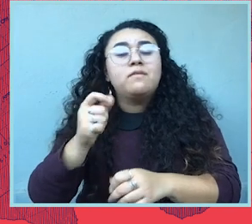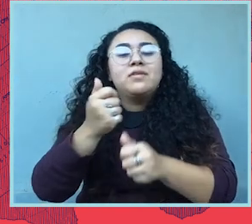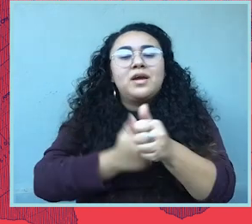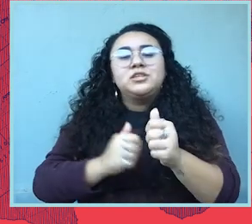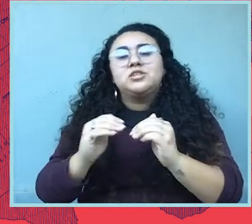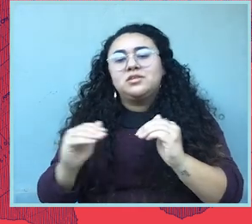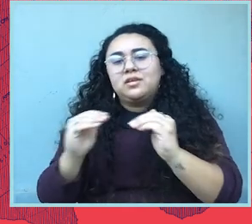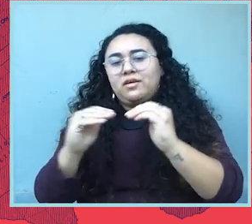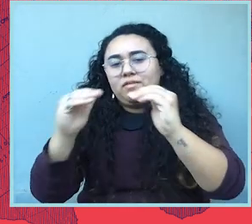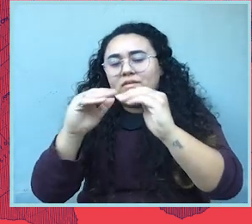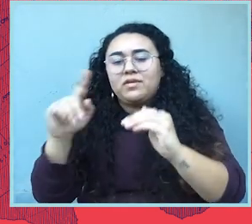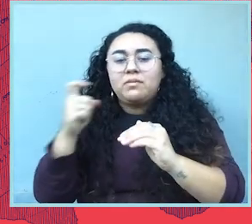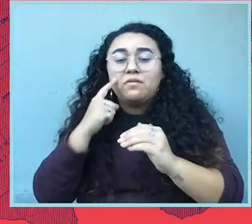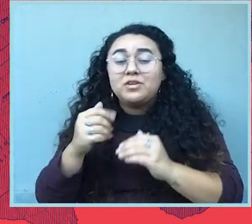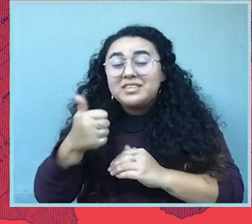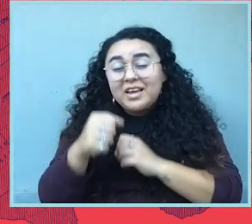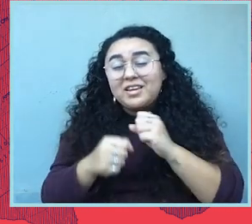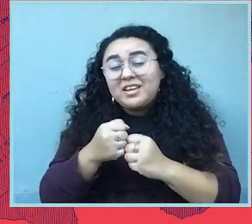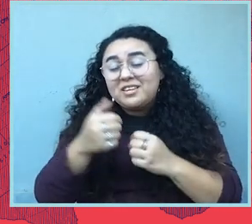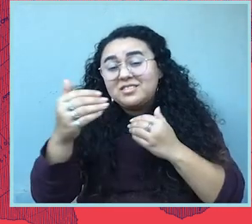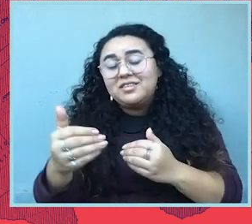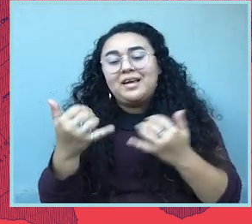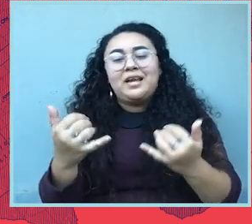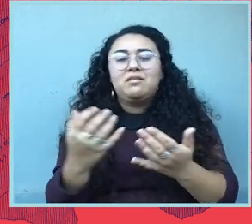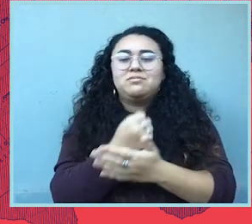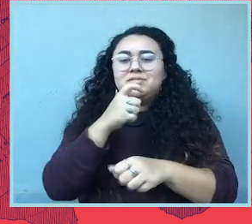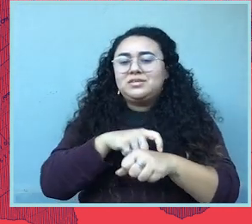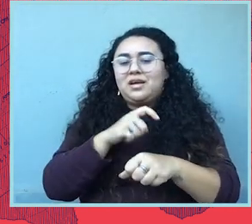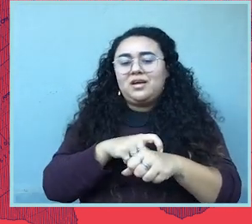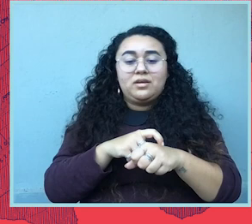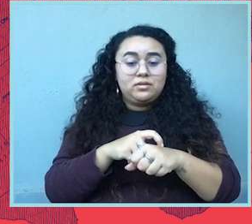of government for the next decade. So this is our time and the stakes.